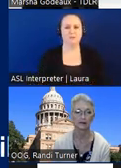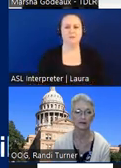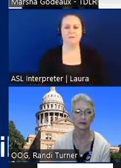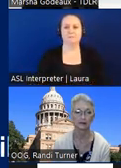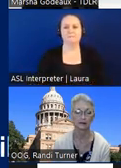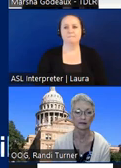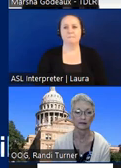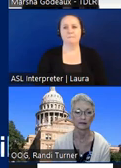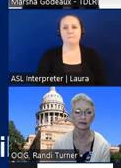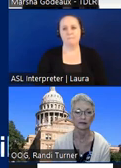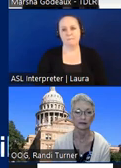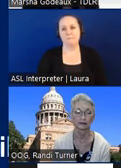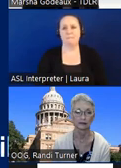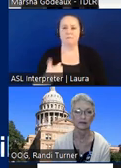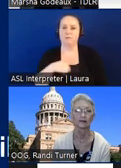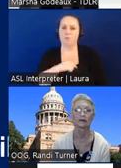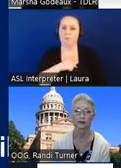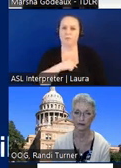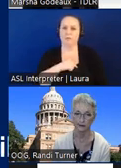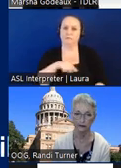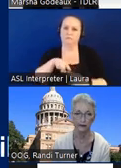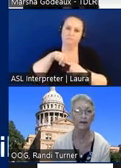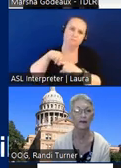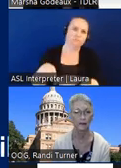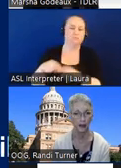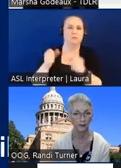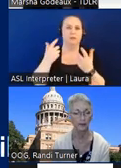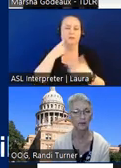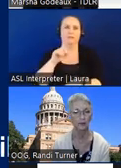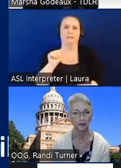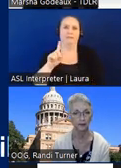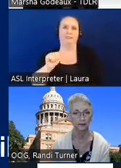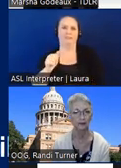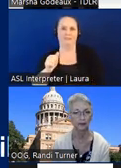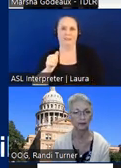uh we lean heavily on those kinds of things for ada because it they they met a loophole